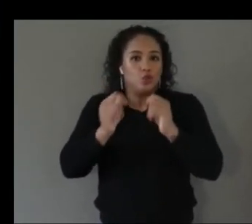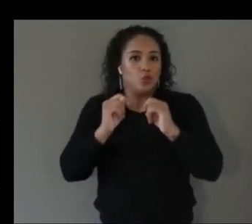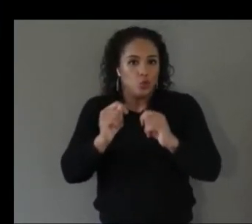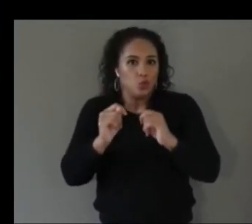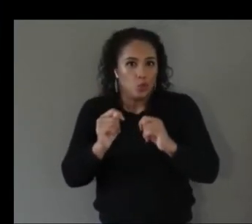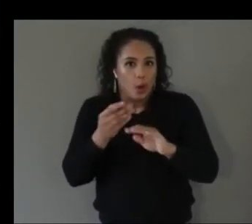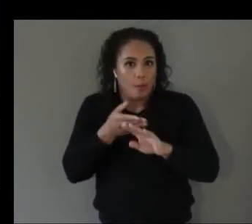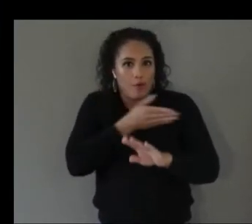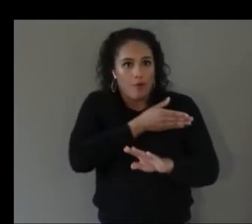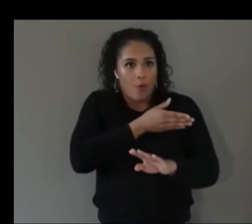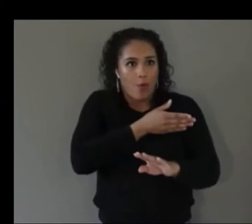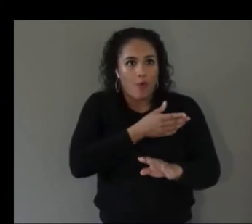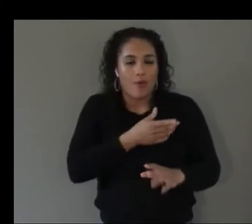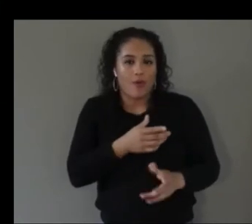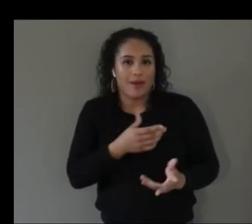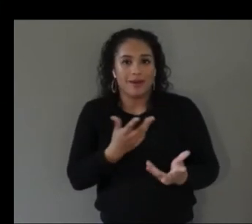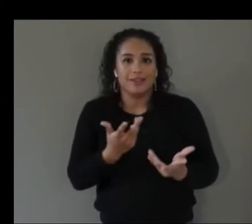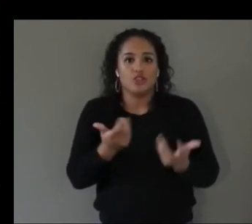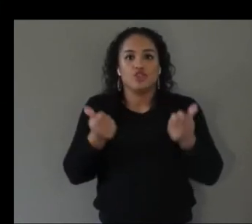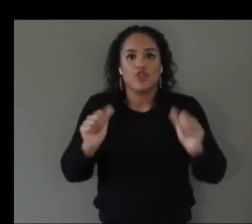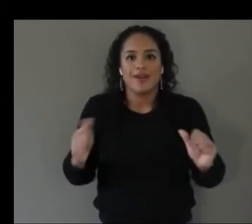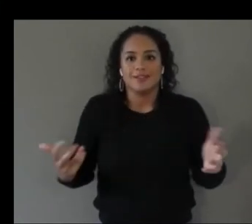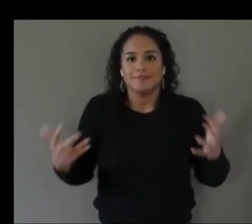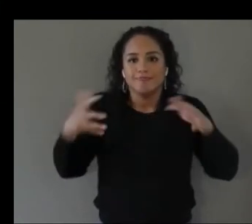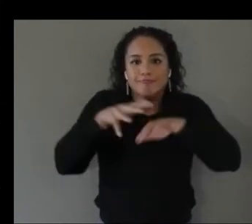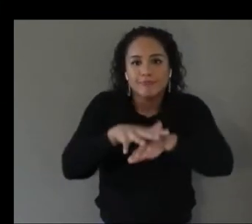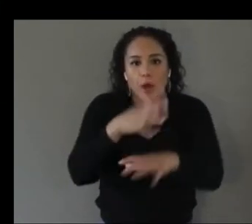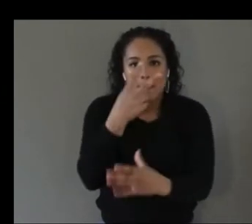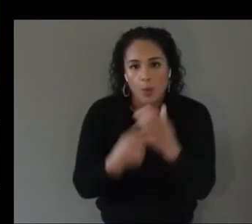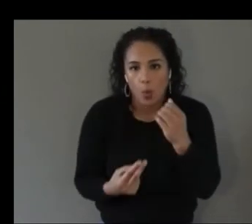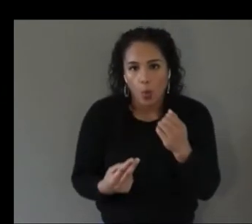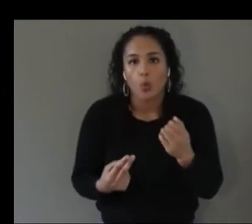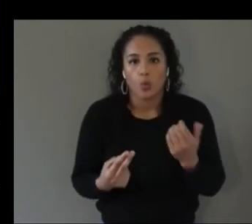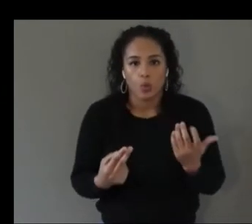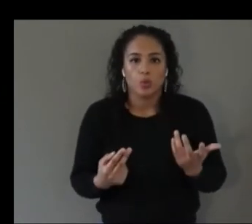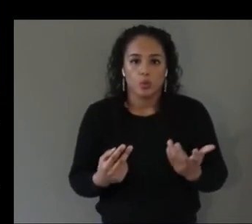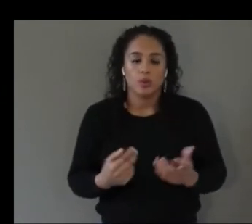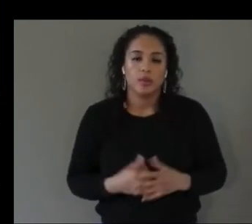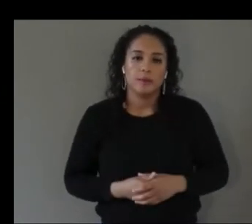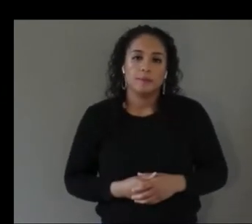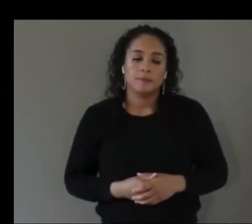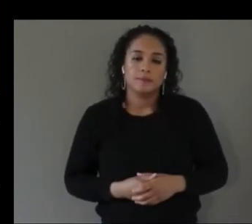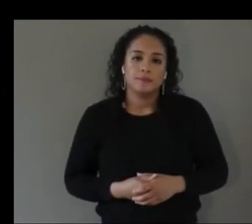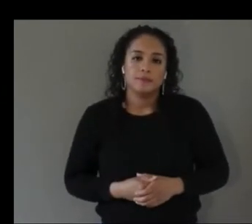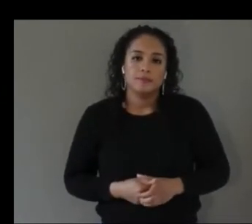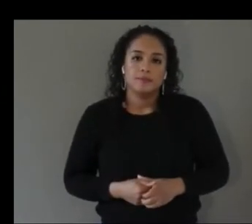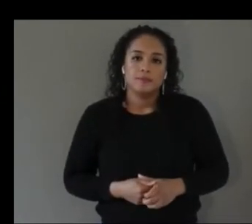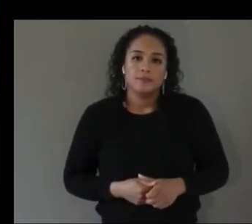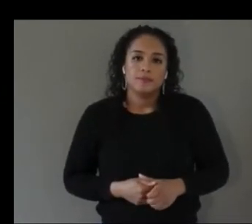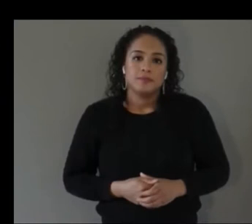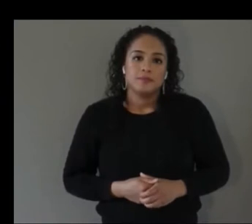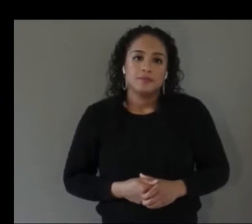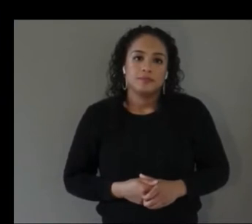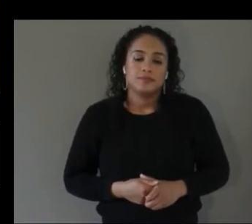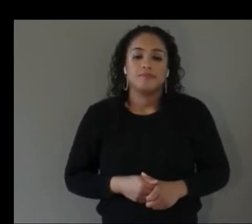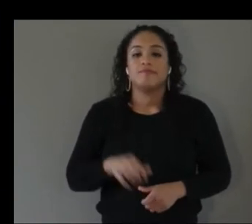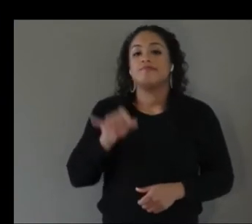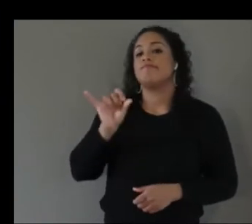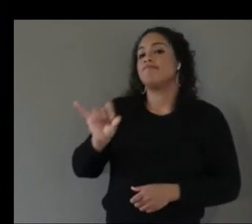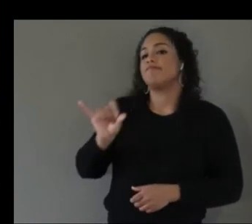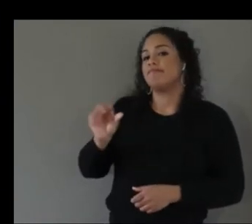put it in all together at the same time you think that the scaffolds are necessary for